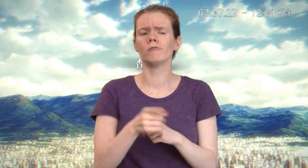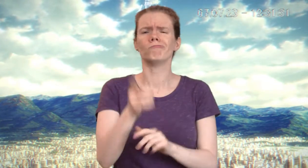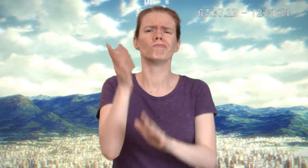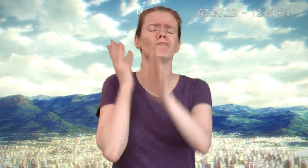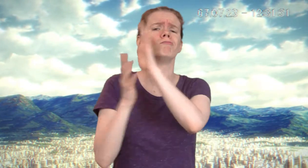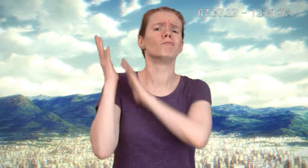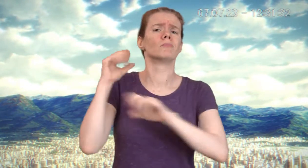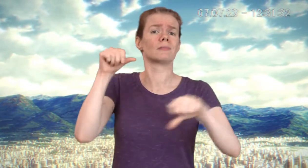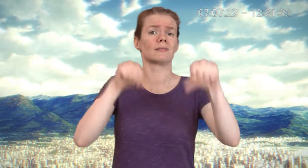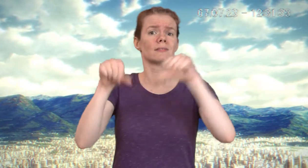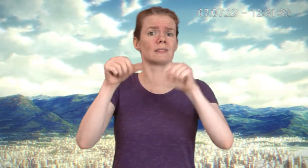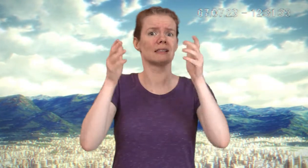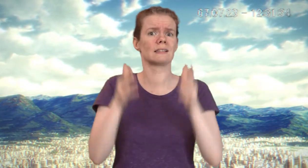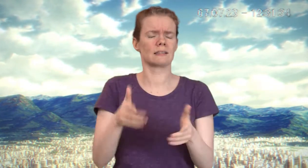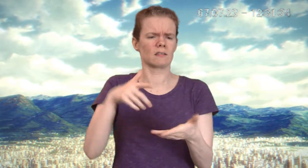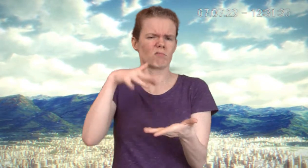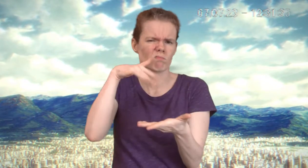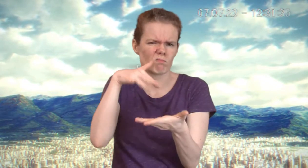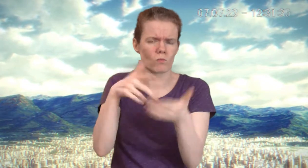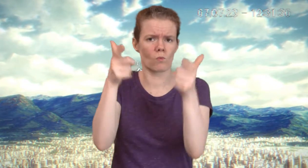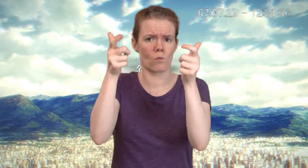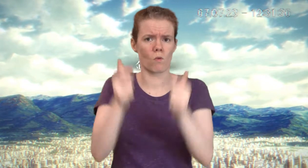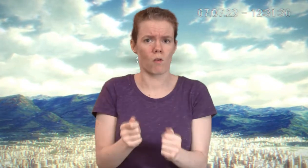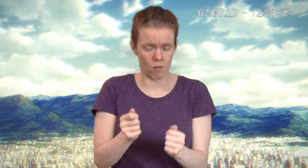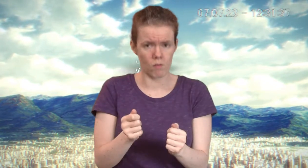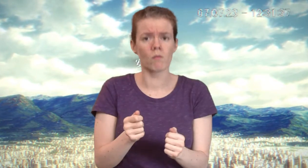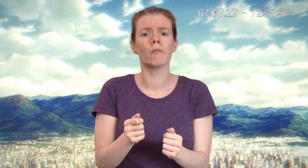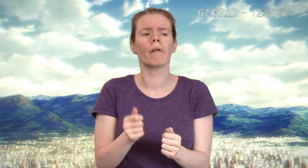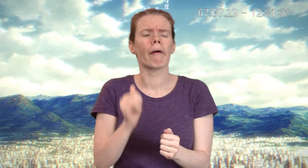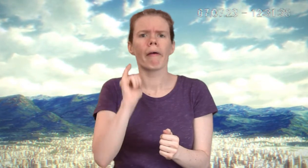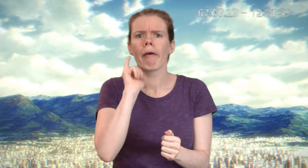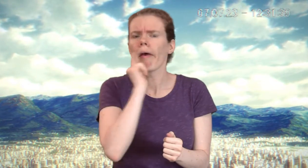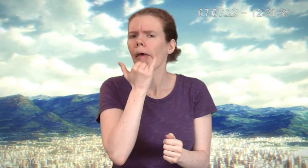the consequences of a group of scientists who tried to harness the gravity that they were studying.